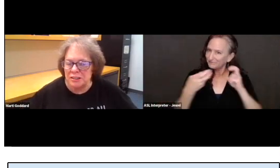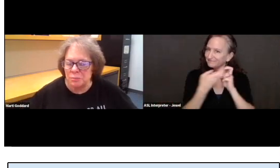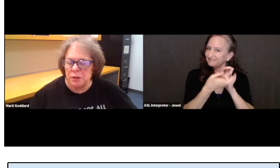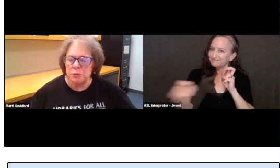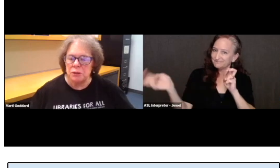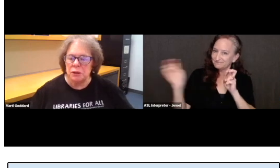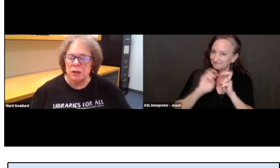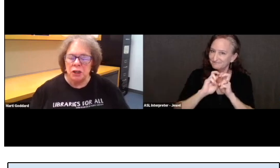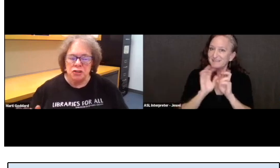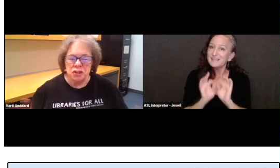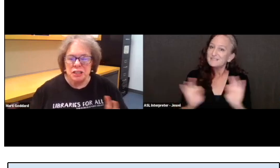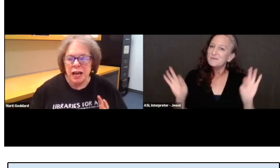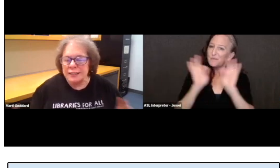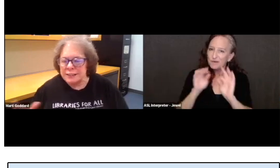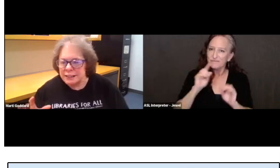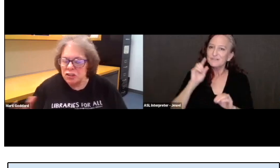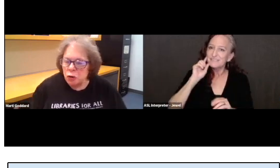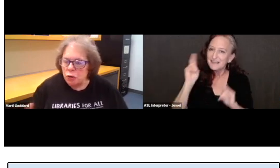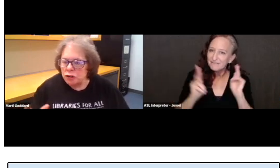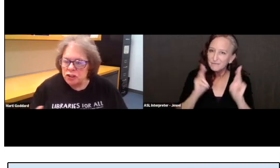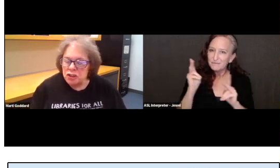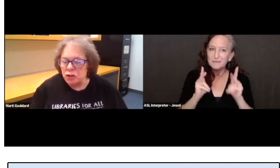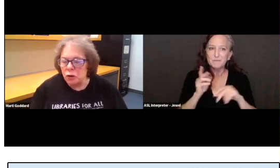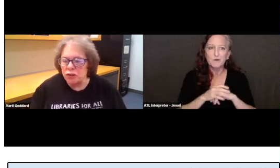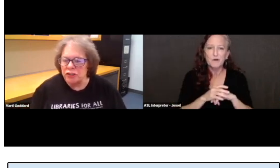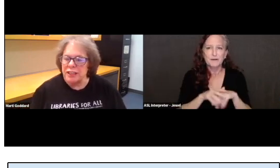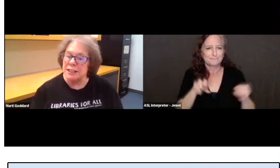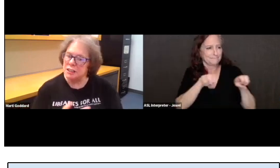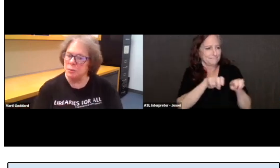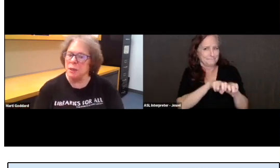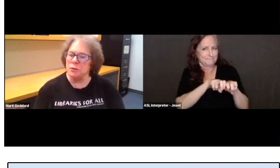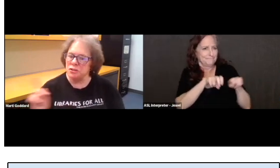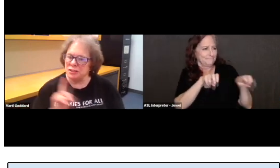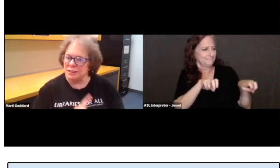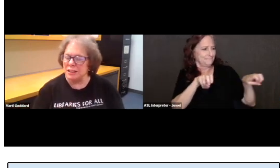because people should not sit shoulder to shoulder, they need to be able to sit